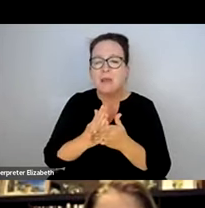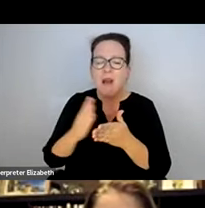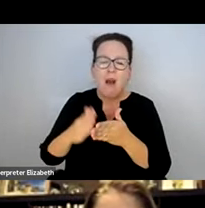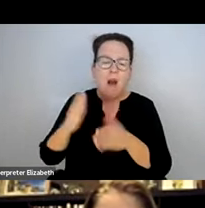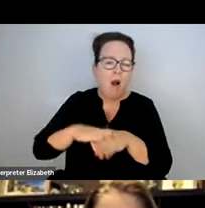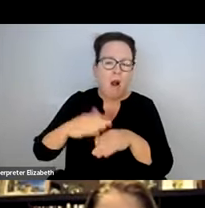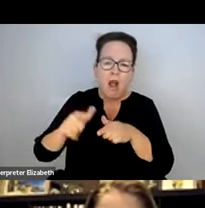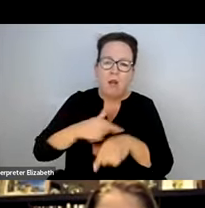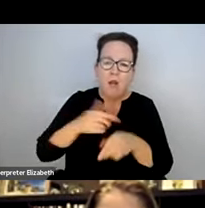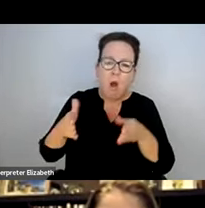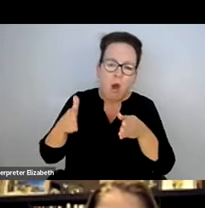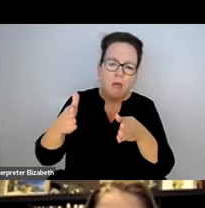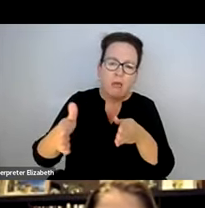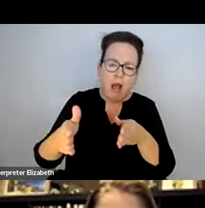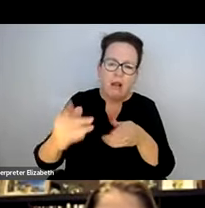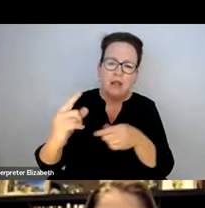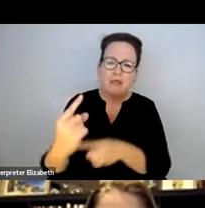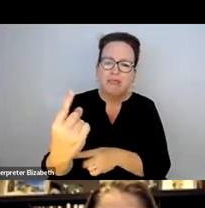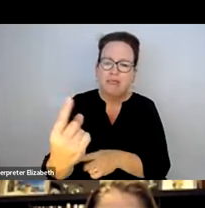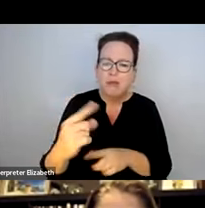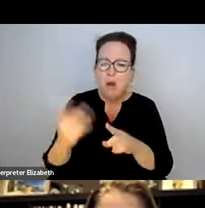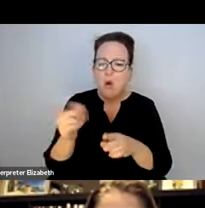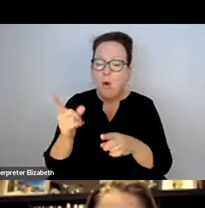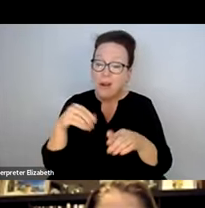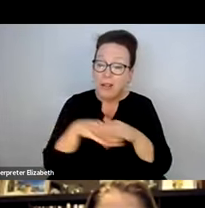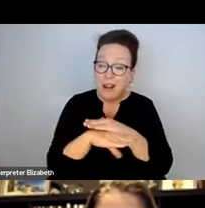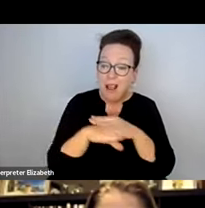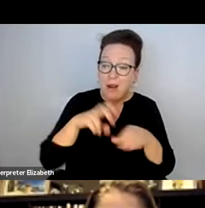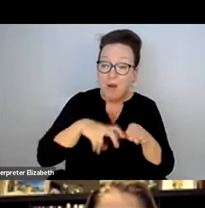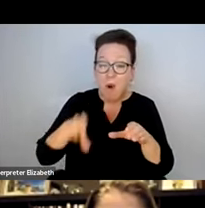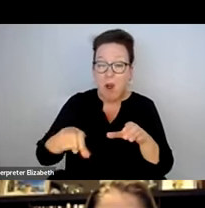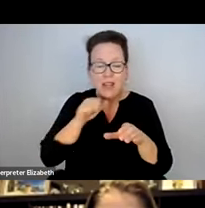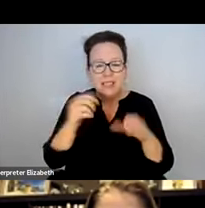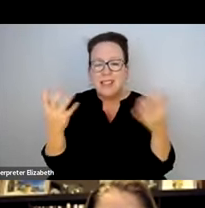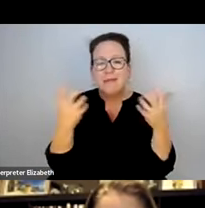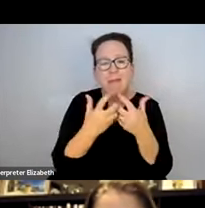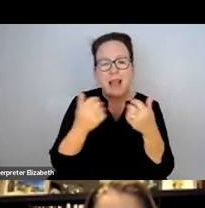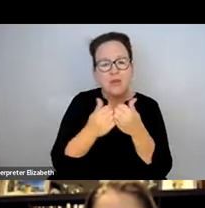BOSTON, MANY BUS STOPS ARE ALONG CITY BLOCKS WHERE YOU GET ON AND